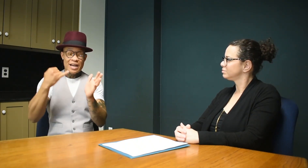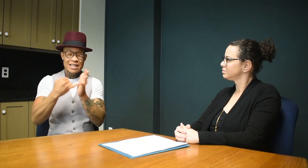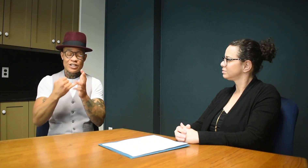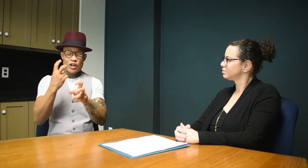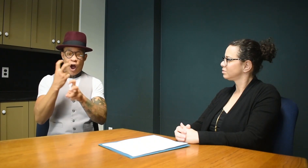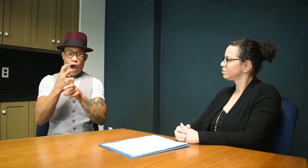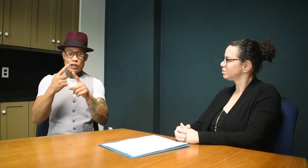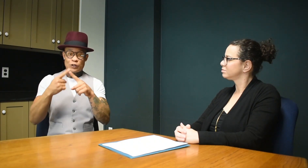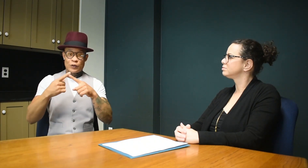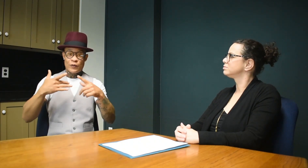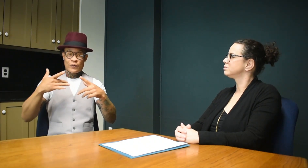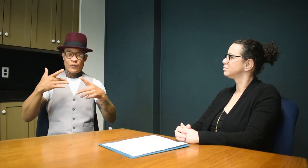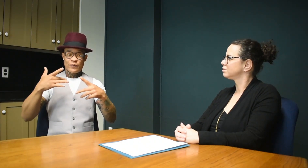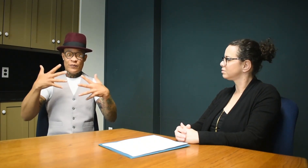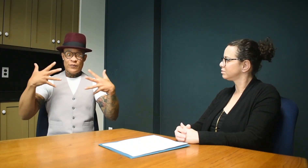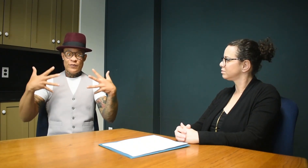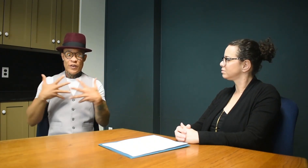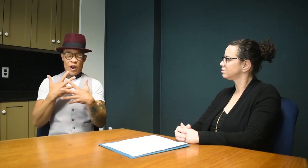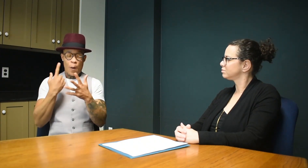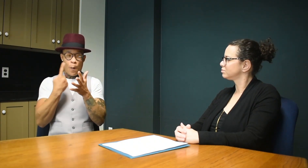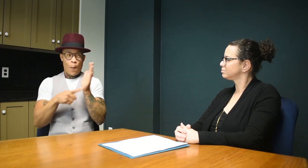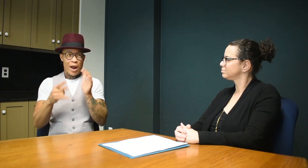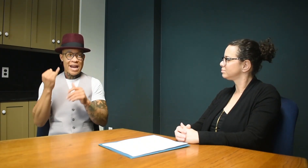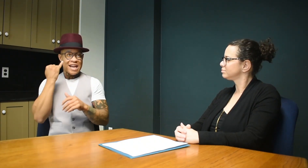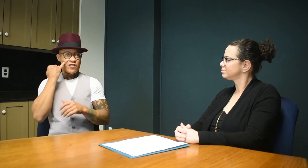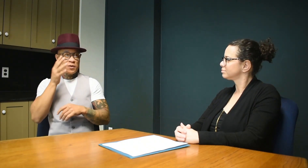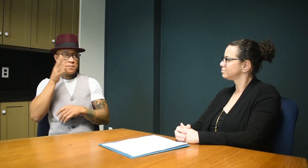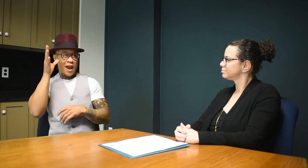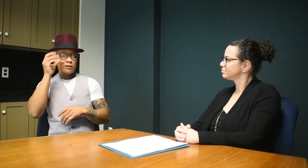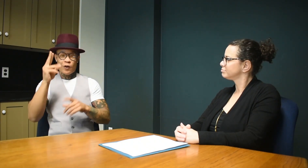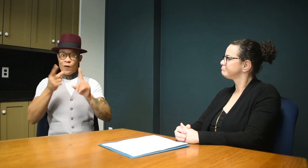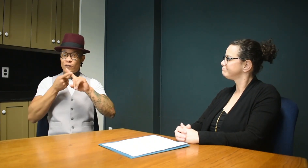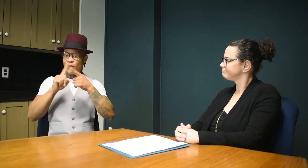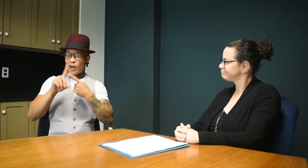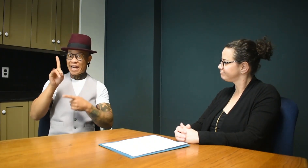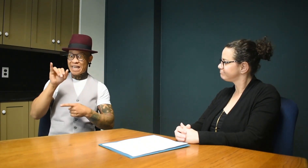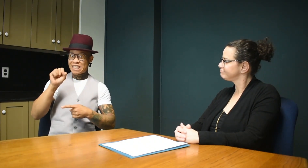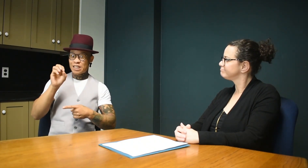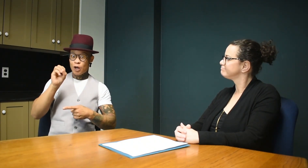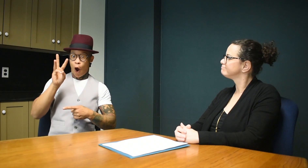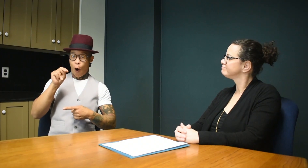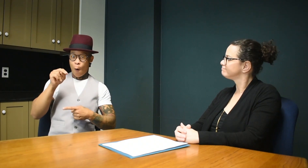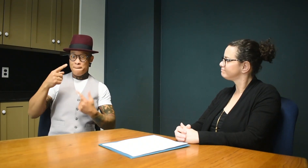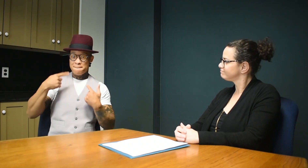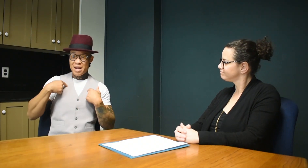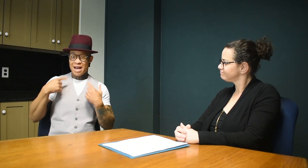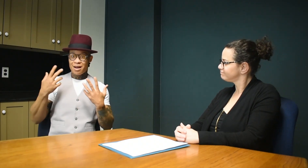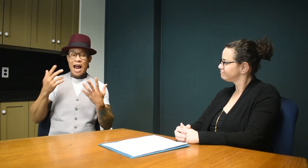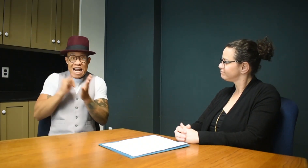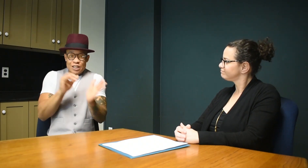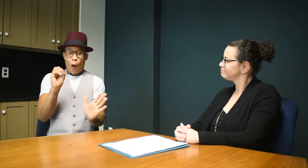I know it's hard and you may think "What if my parents disown me or my friends reject me?"